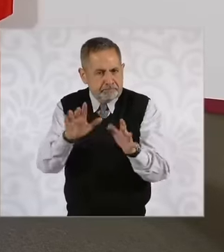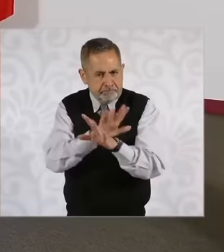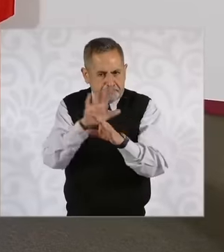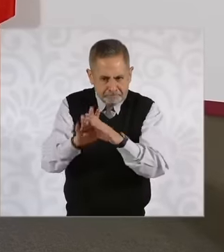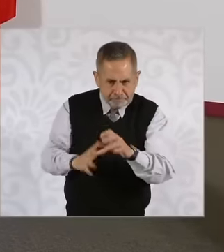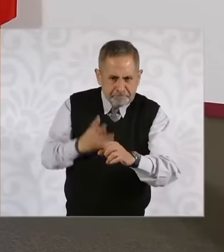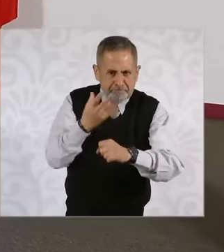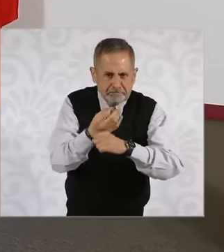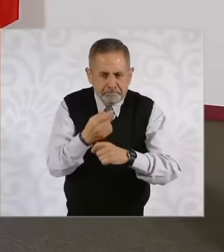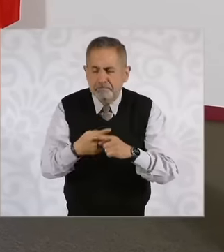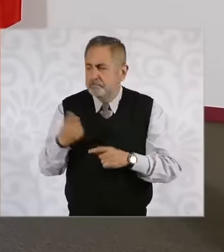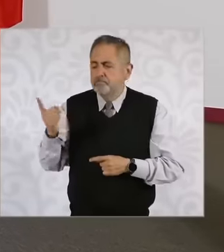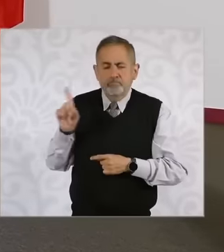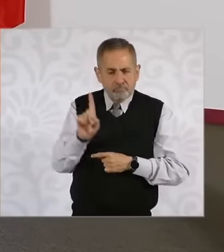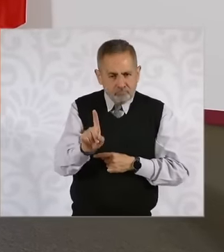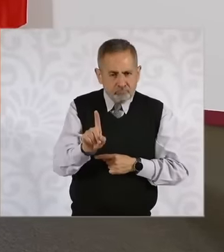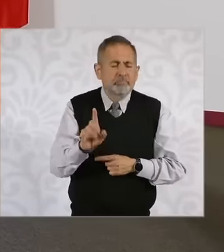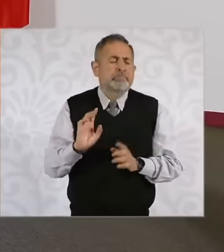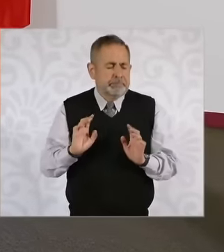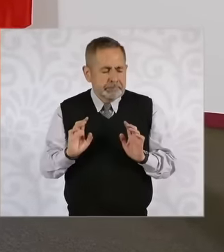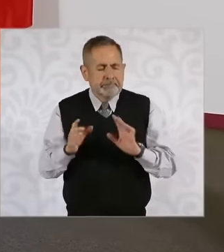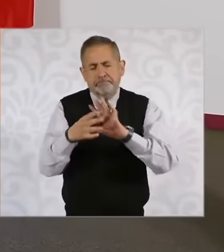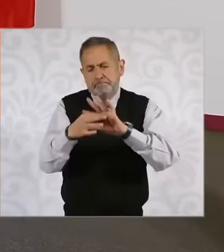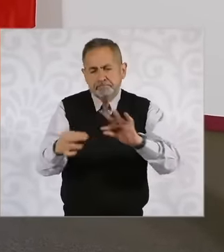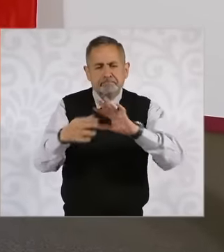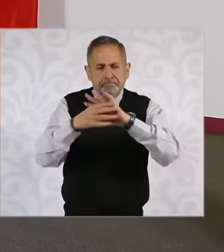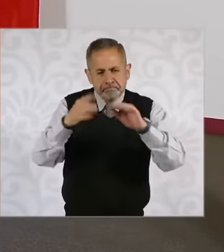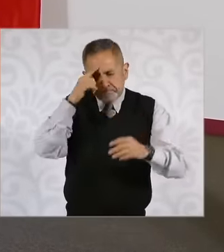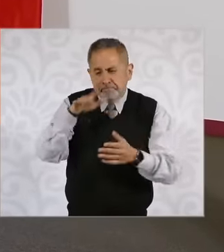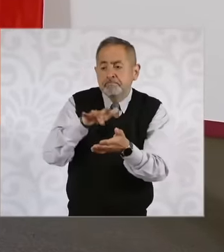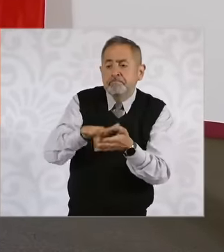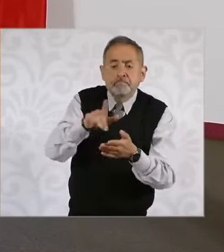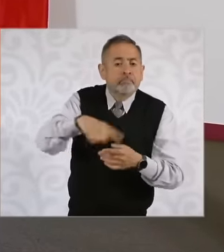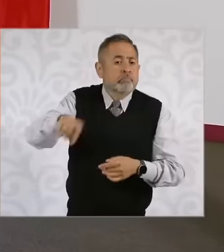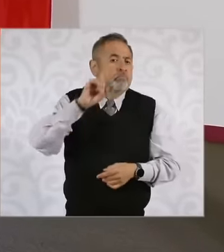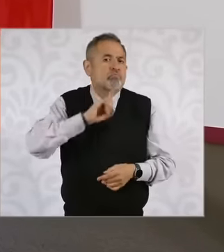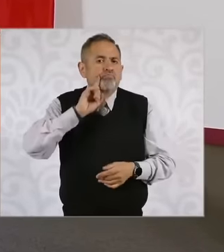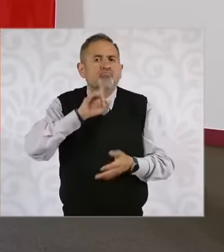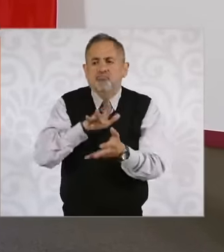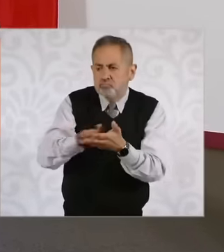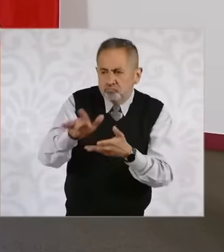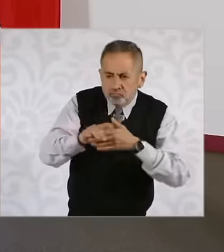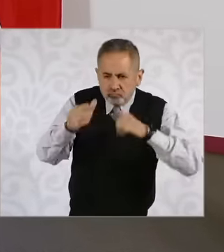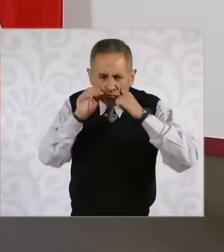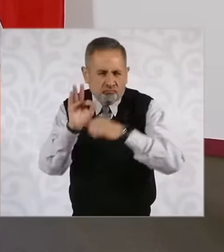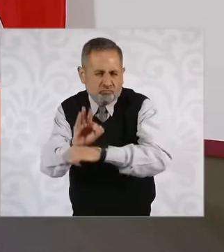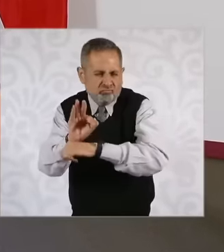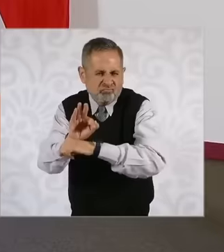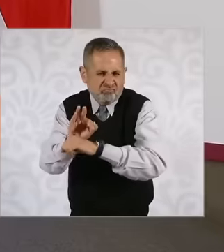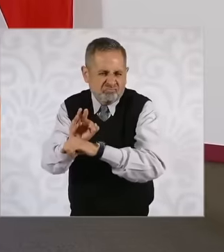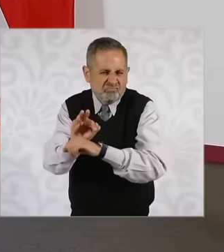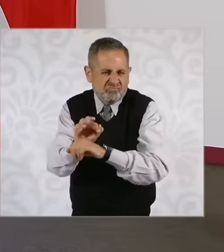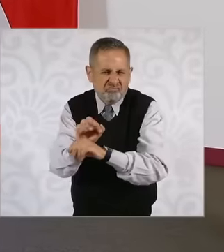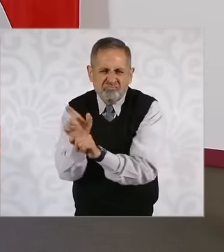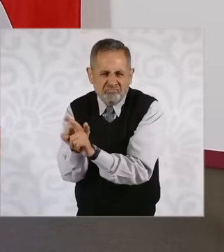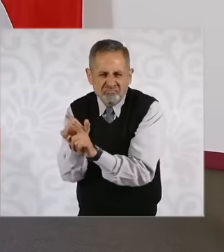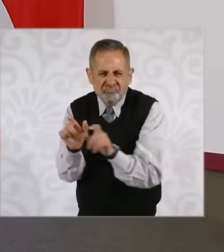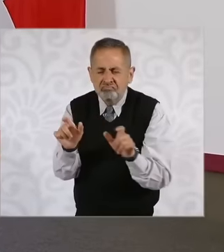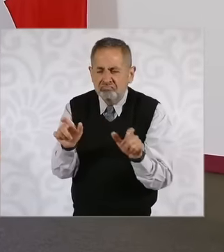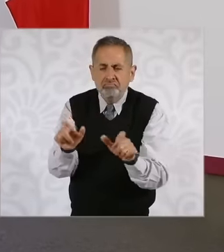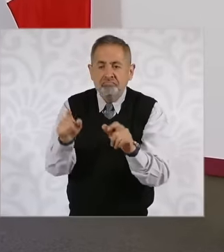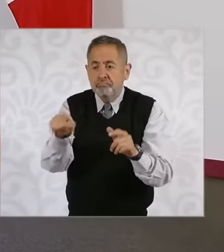constitutional and legal modifications to support and protection of women and so that